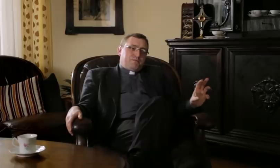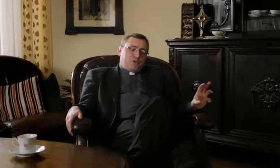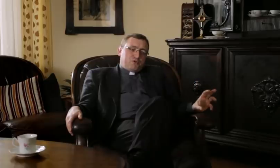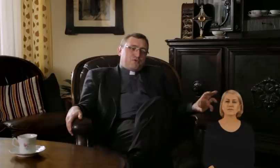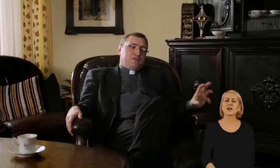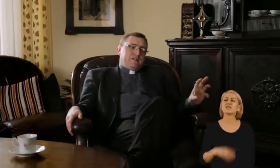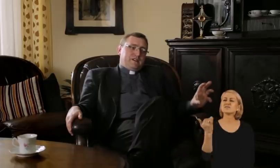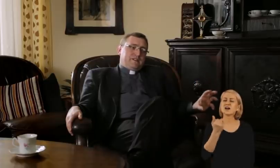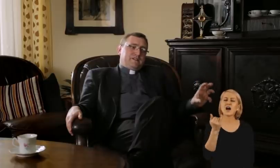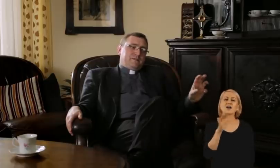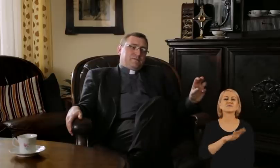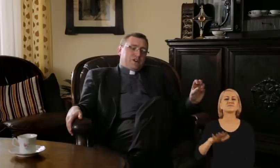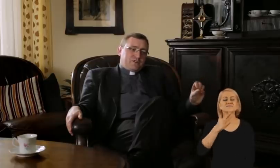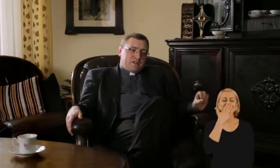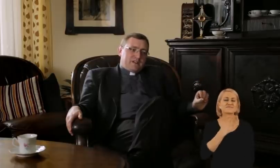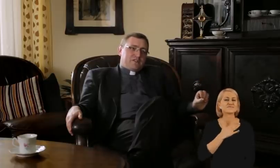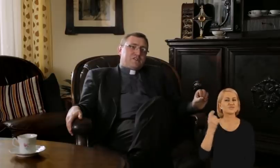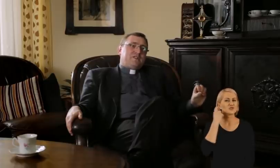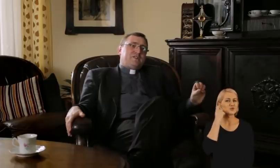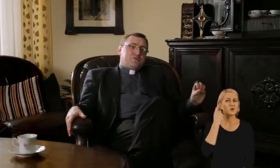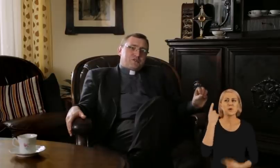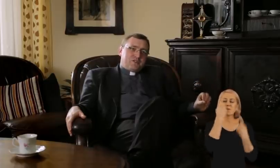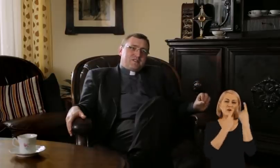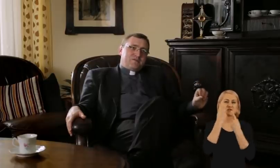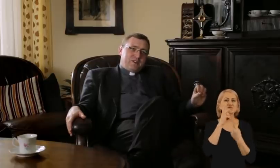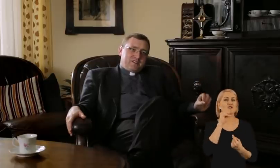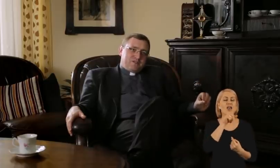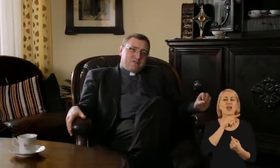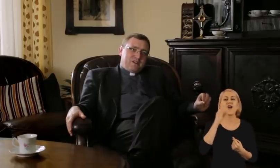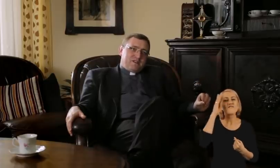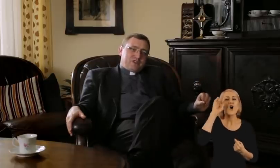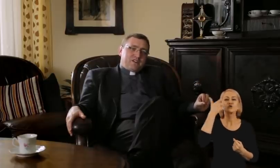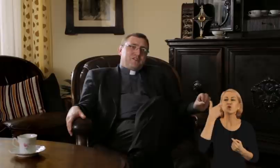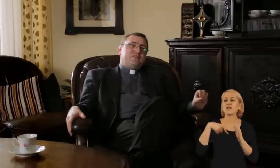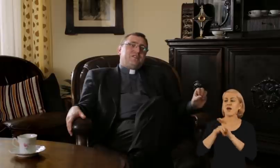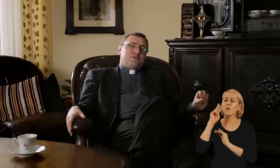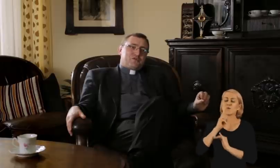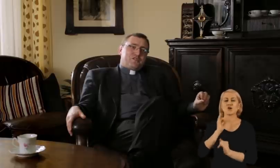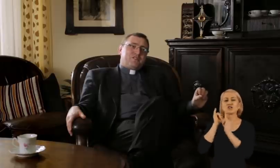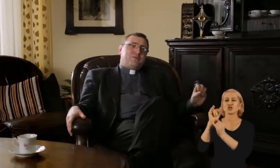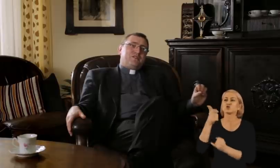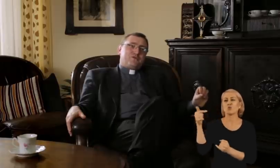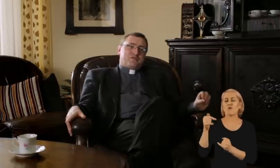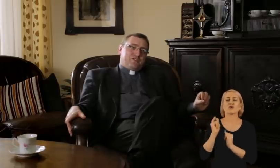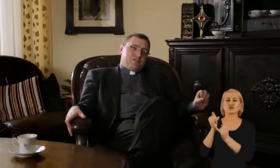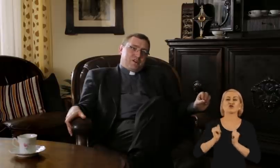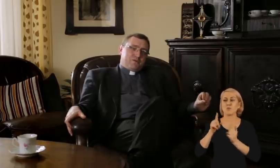There is this common belief that those who hear know what the Deaf need.